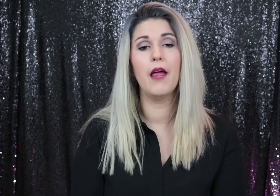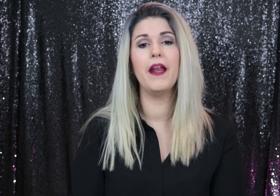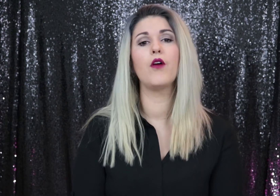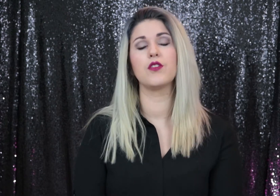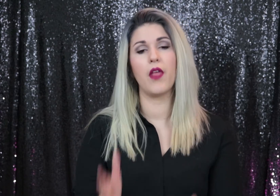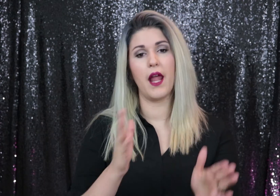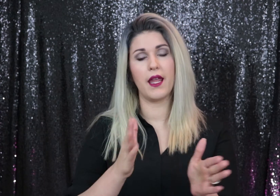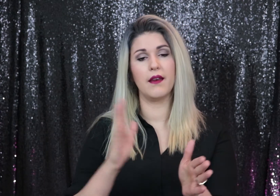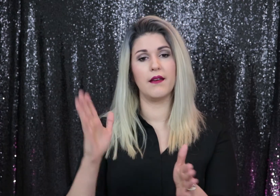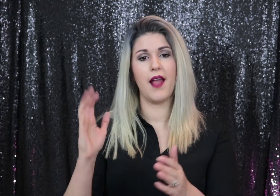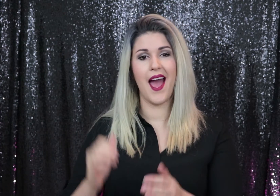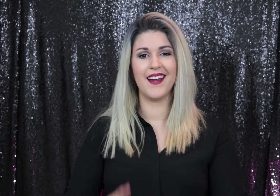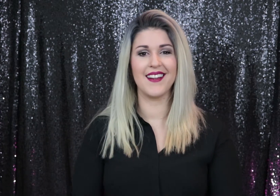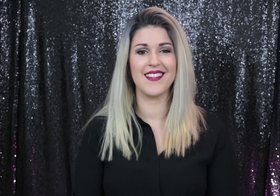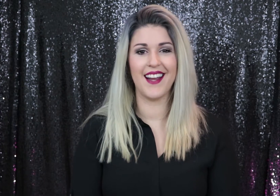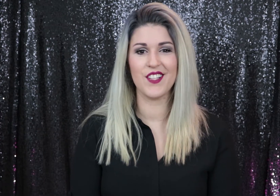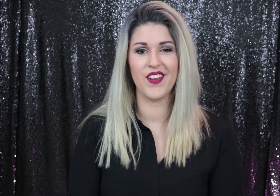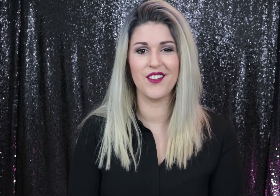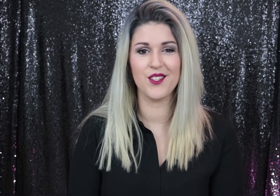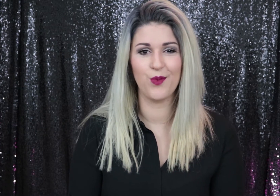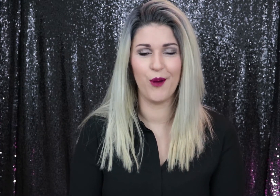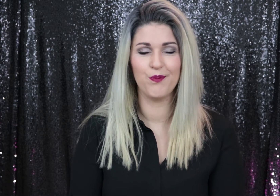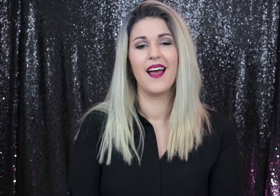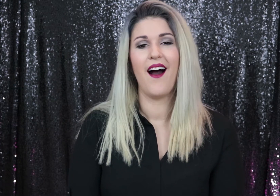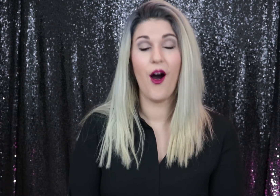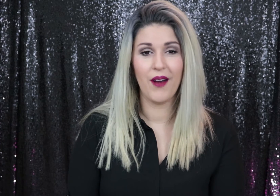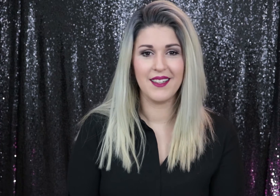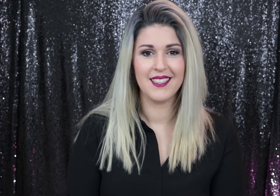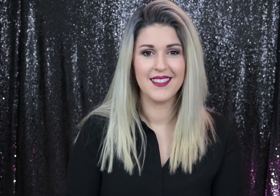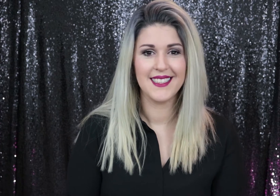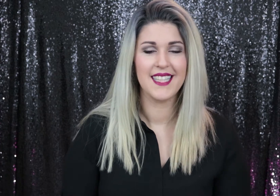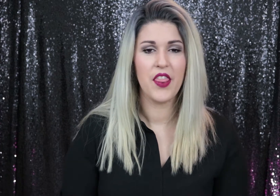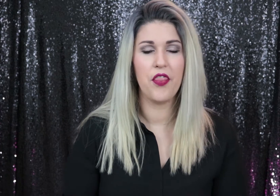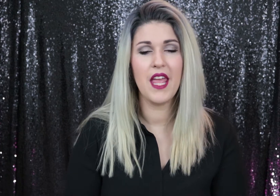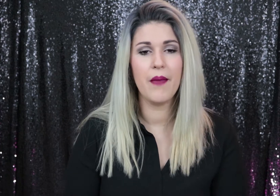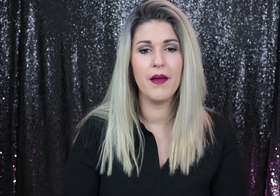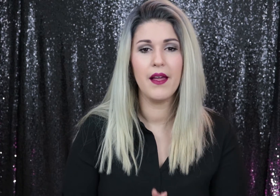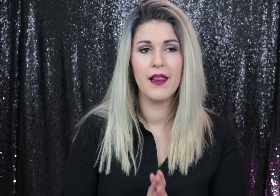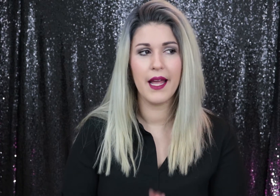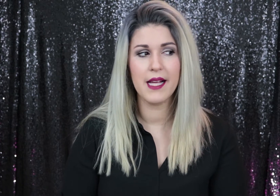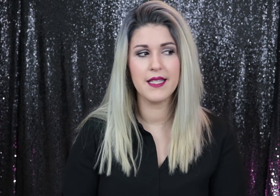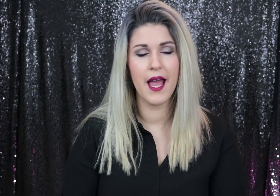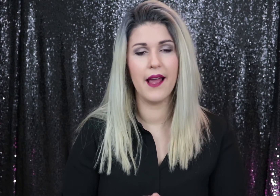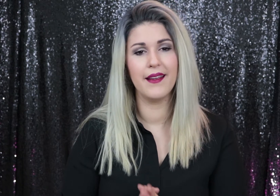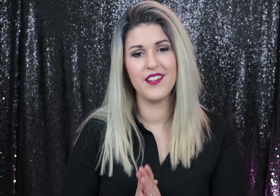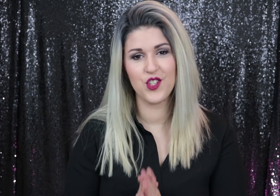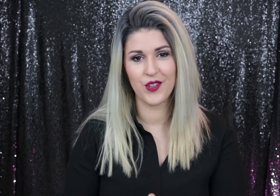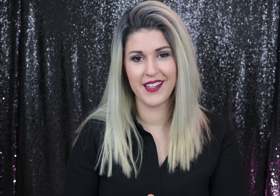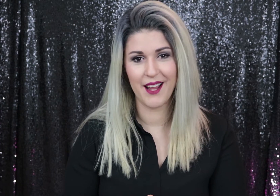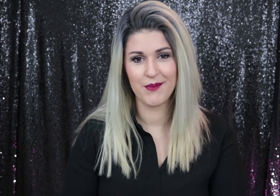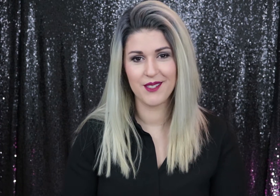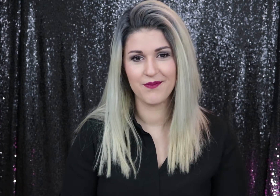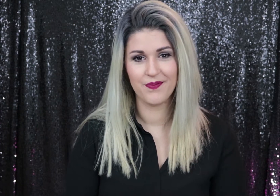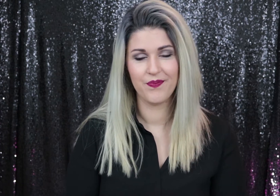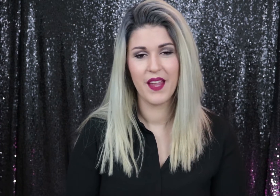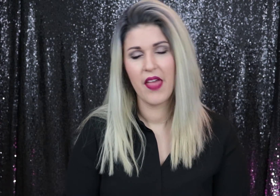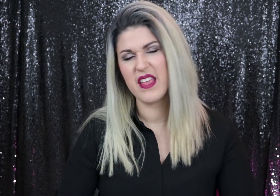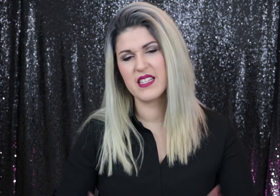let me know so that I can add it into the next videos as well. All right. The theme, like I said, is street names. These,